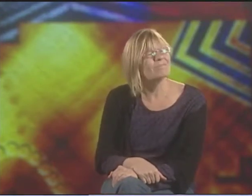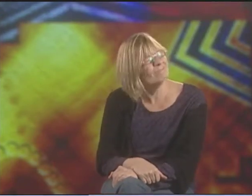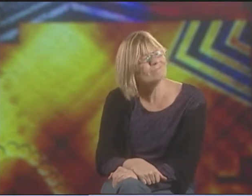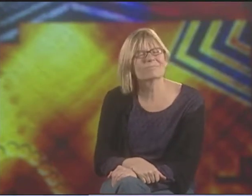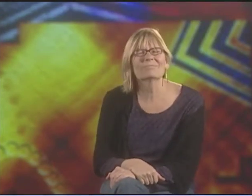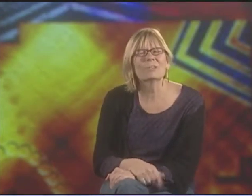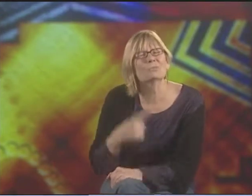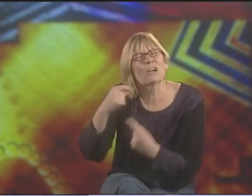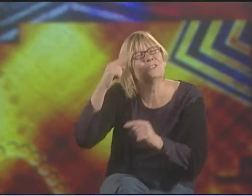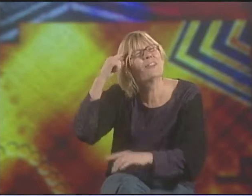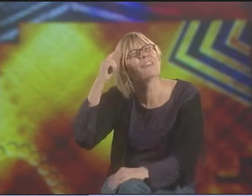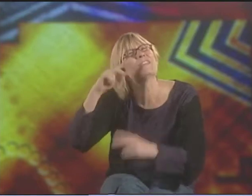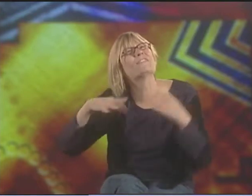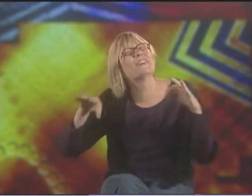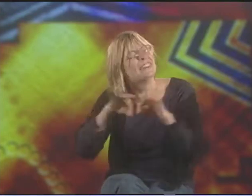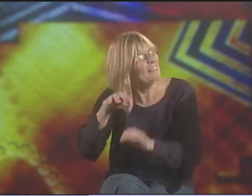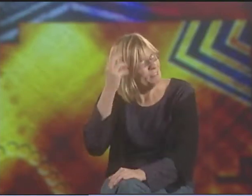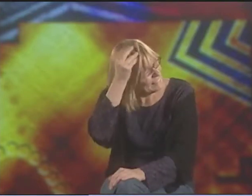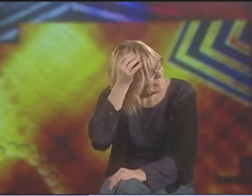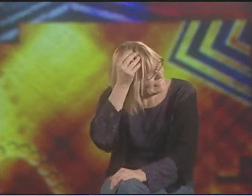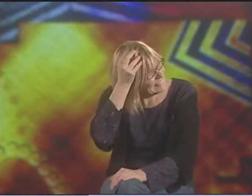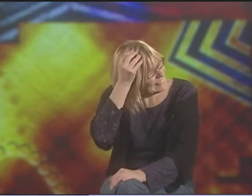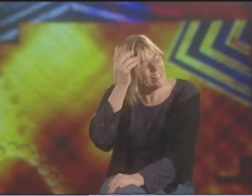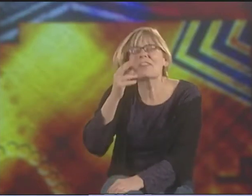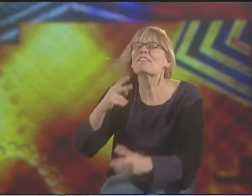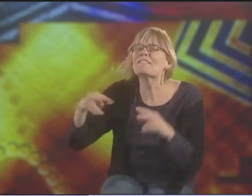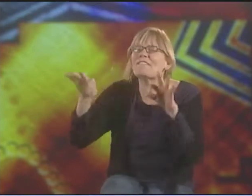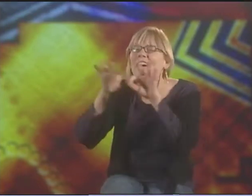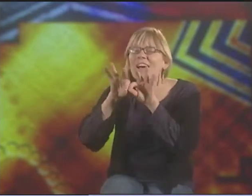I'M TRYING TO THINK OF OTHERS. WHAT ARE SOME OTHER GOOD ONES?